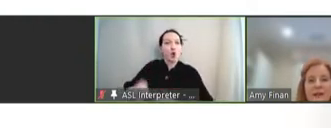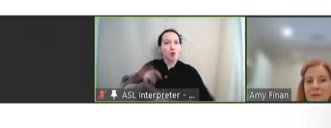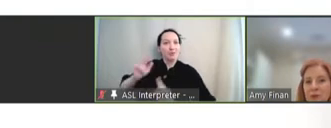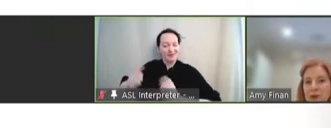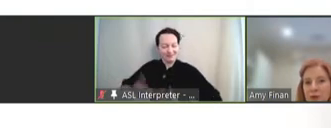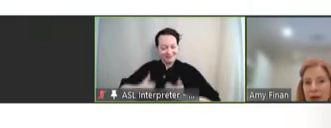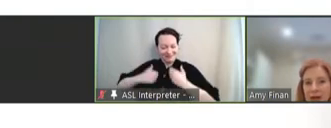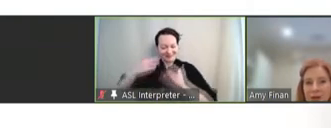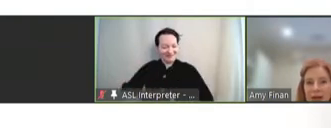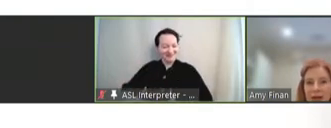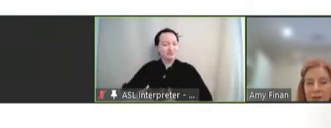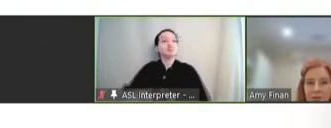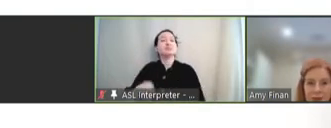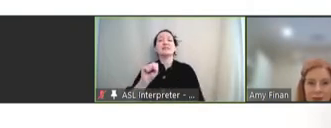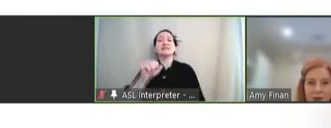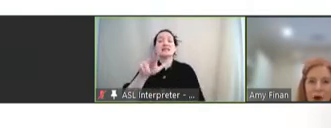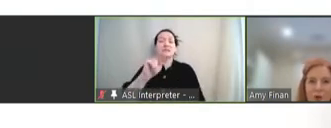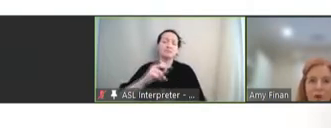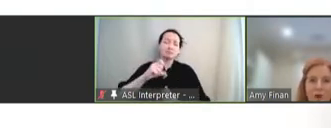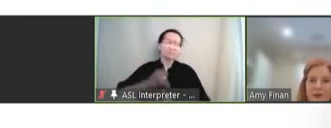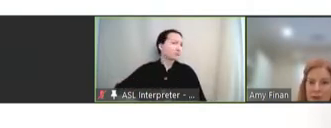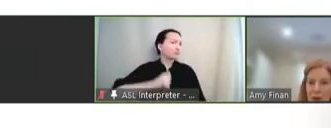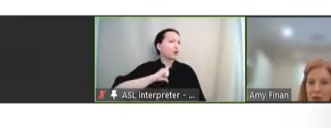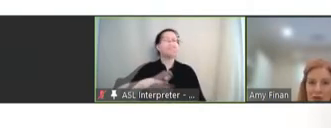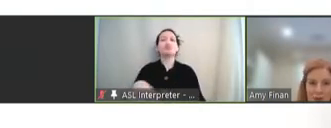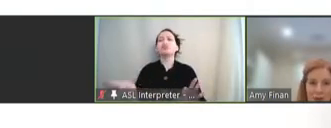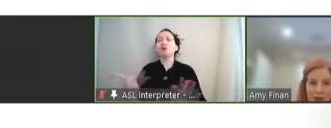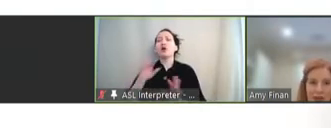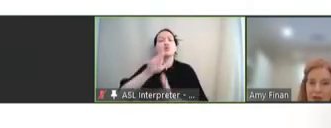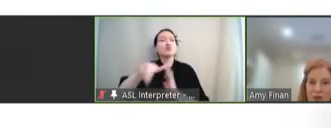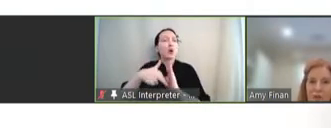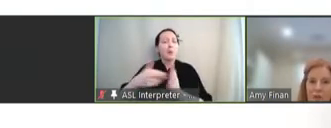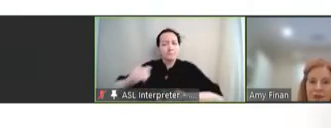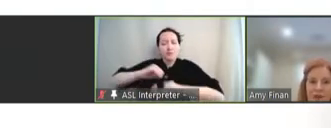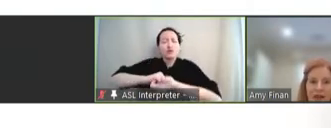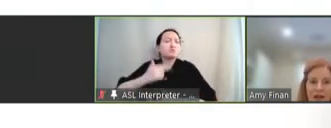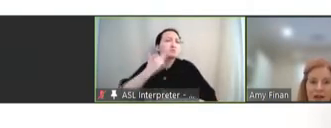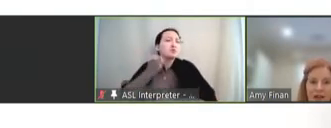Sabin was proud to play a small role in this partnership work in two specific areas.